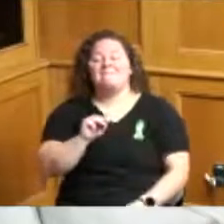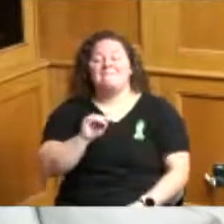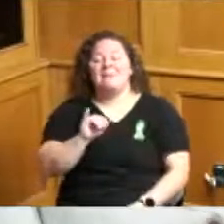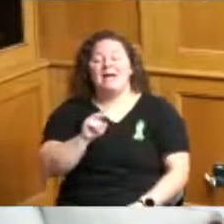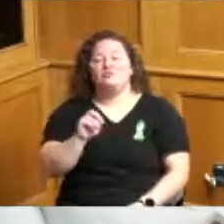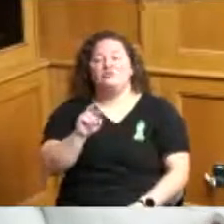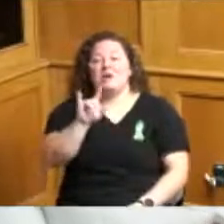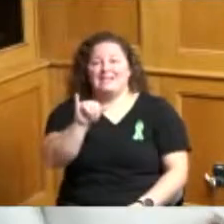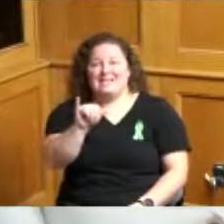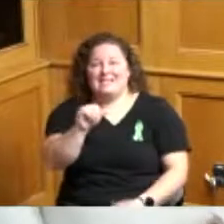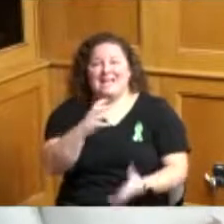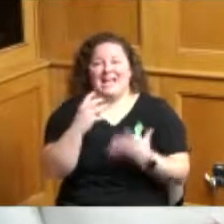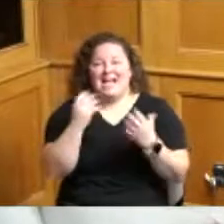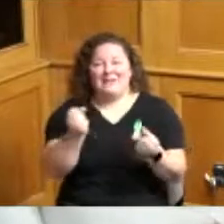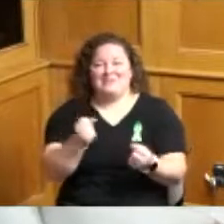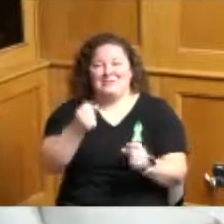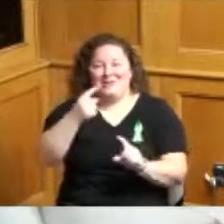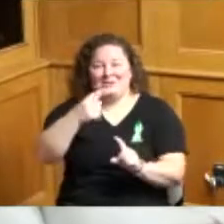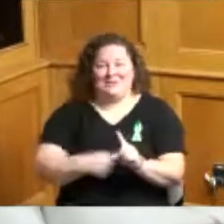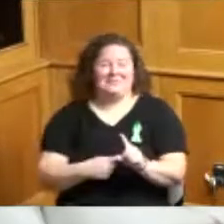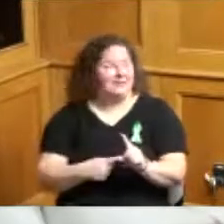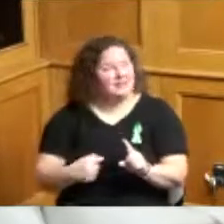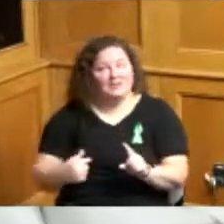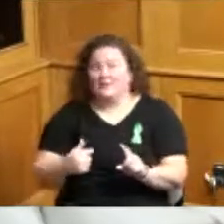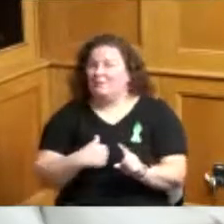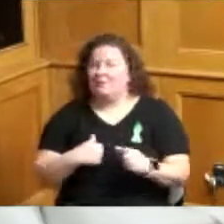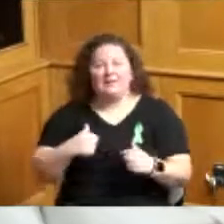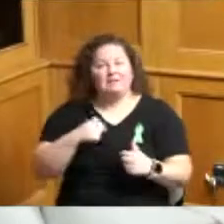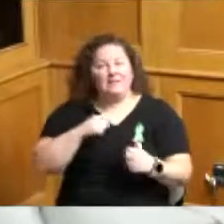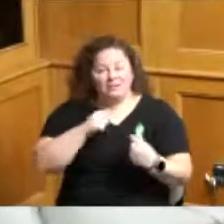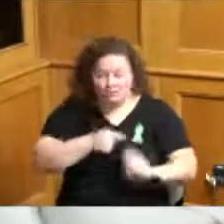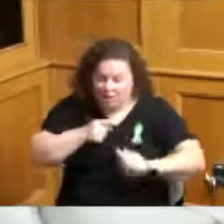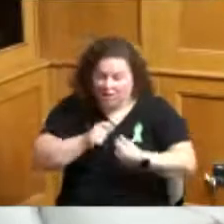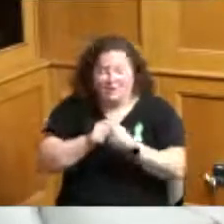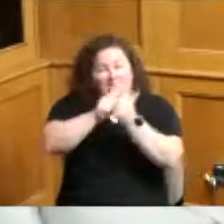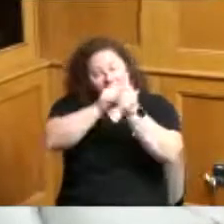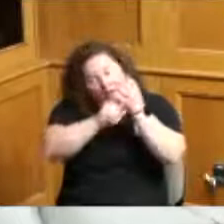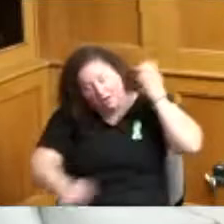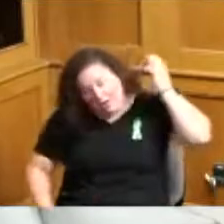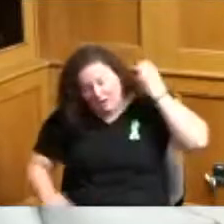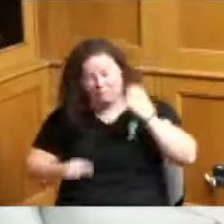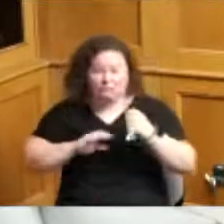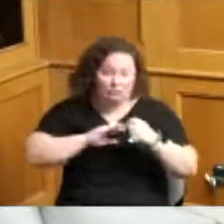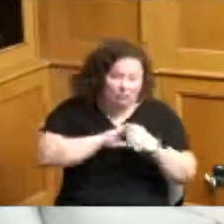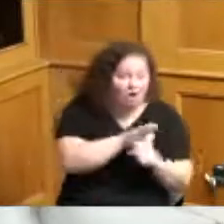about that because we've been dealing we've been fighting so many things covered and affordable